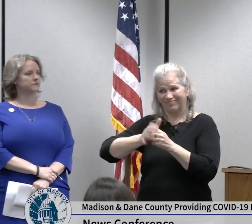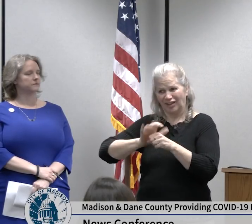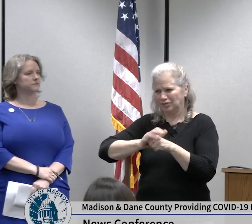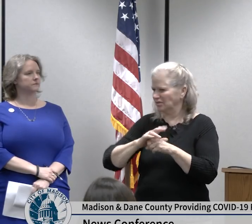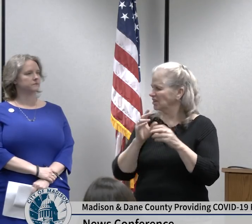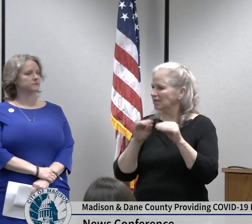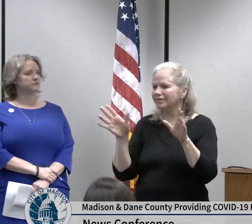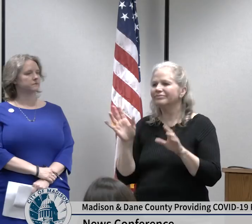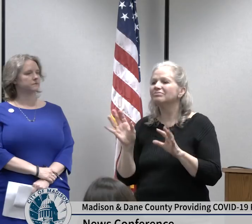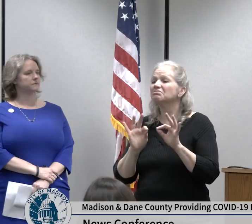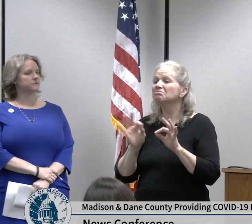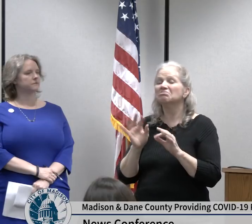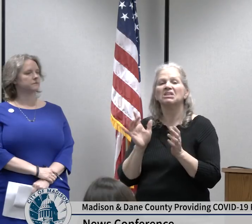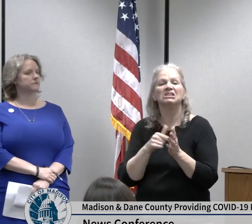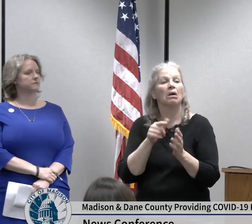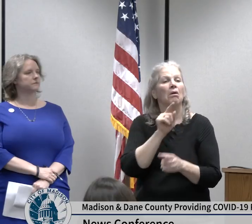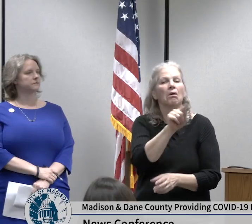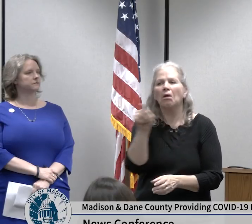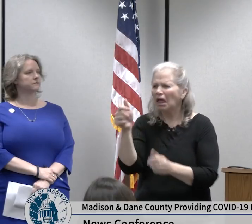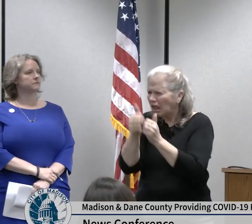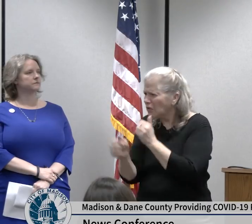themselves but it will be each one of us for each other